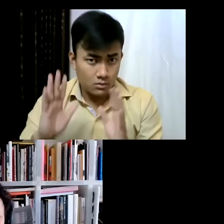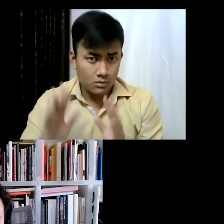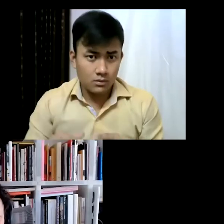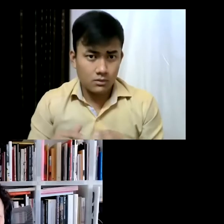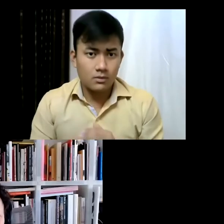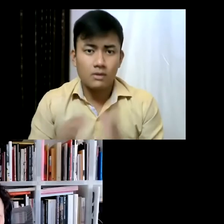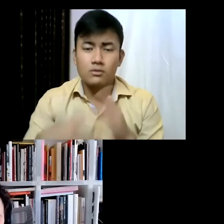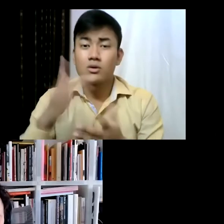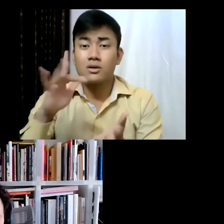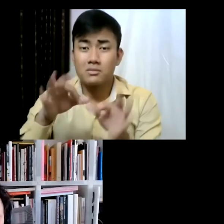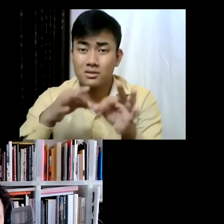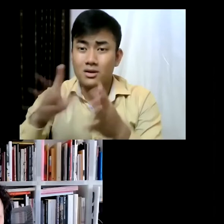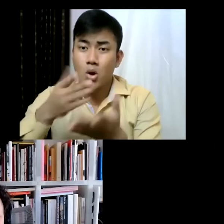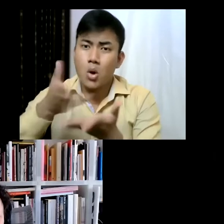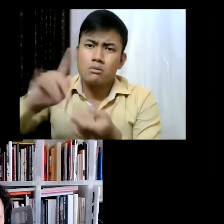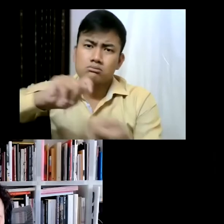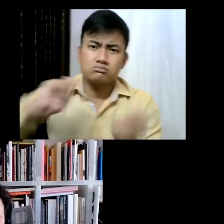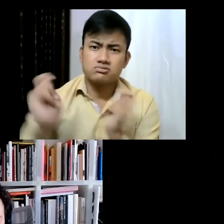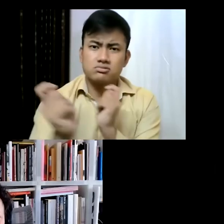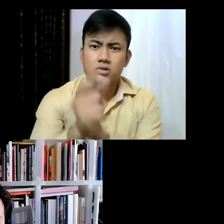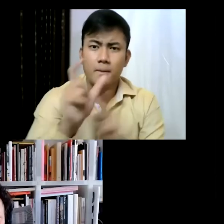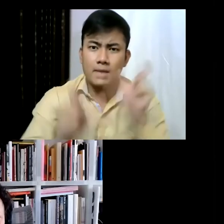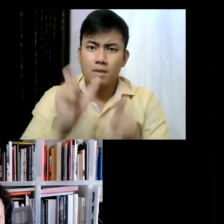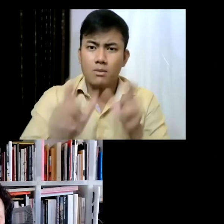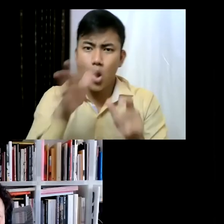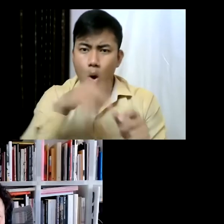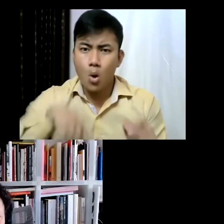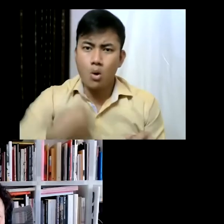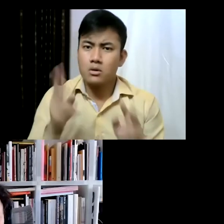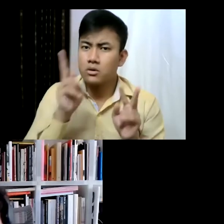and allowed people to experience art in a unique way through the connections that were made between